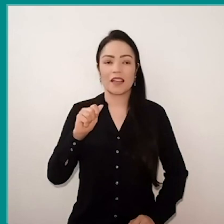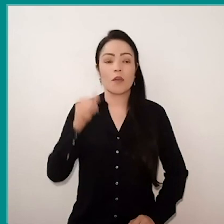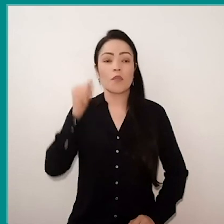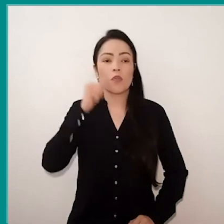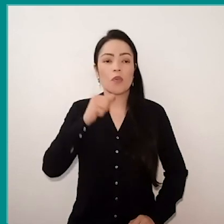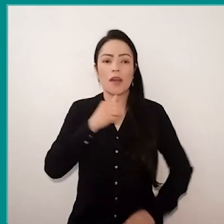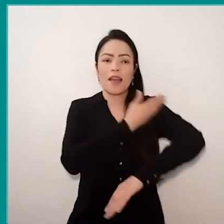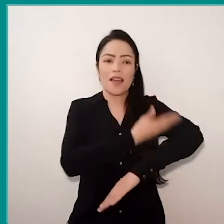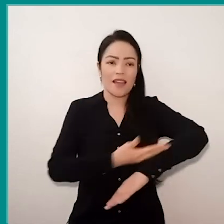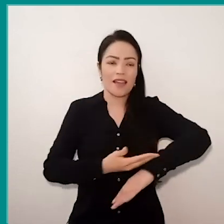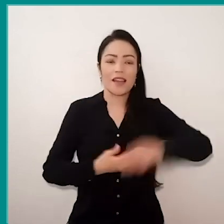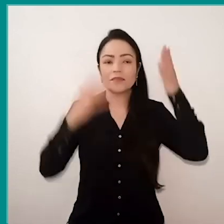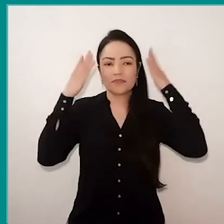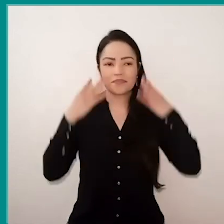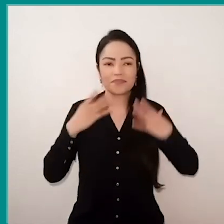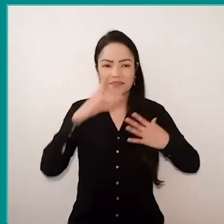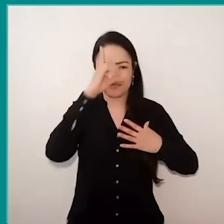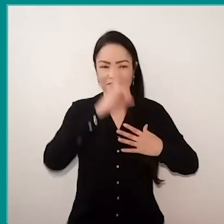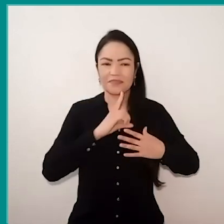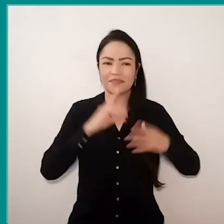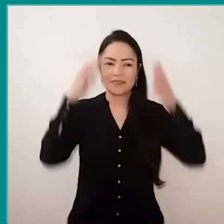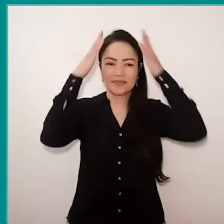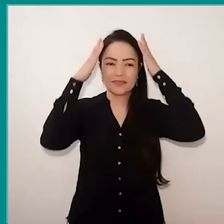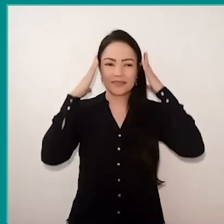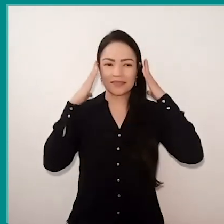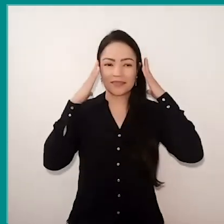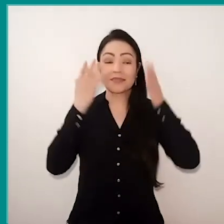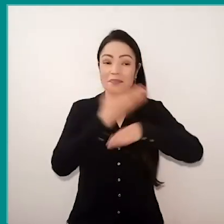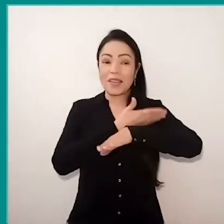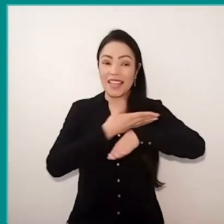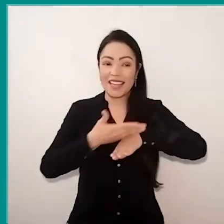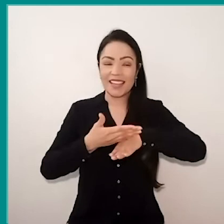but they're also getting white, they are rolled up,